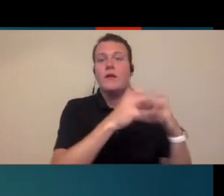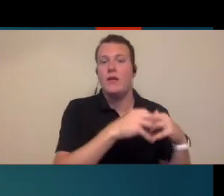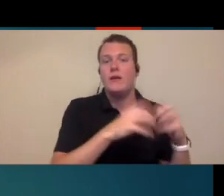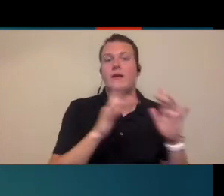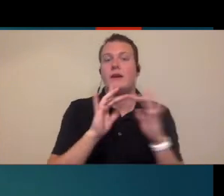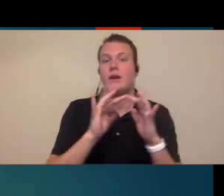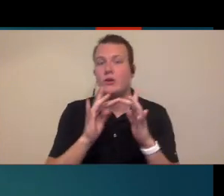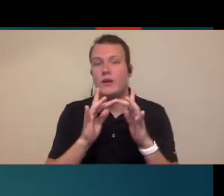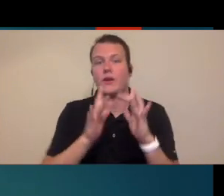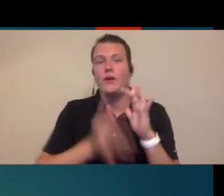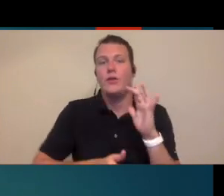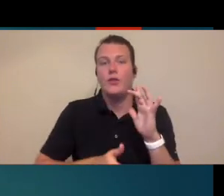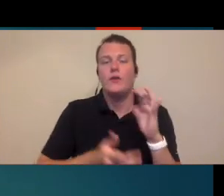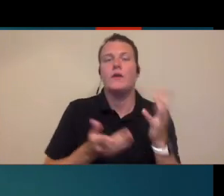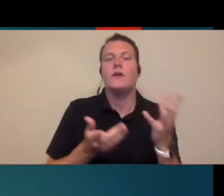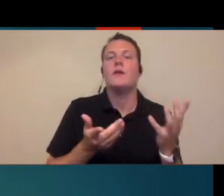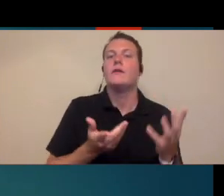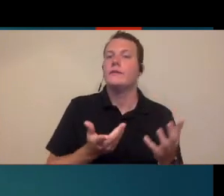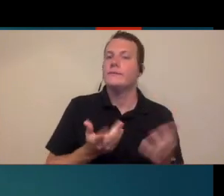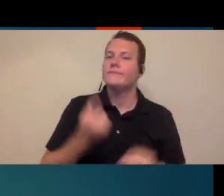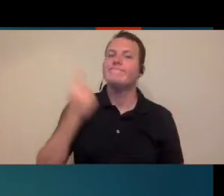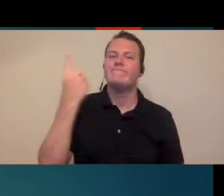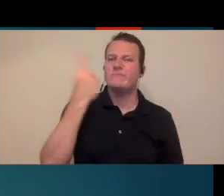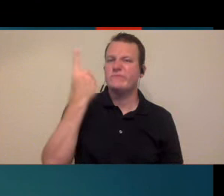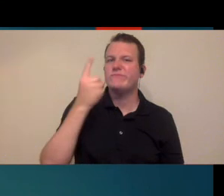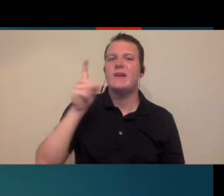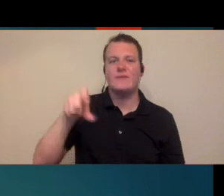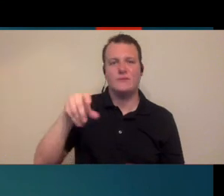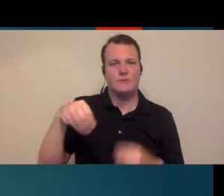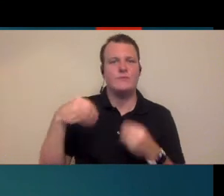goes down or the internet goes out or whatever and so if someone has to be